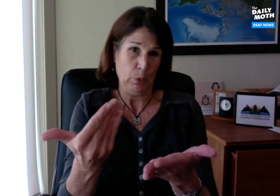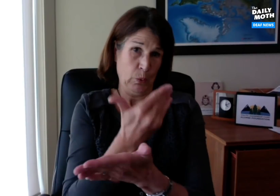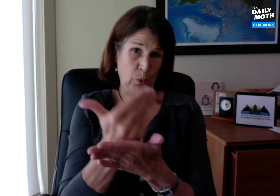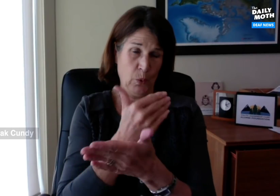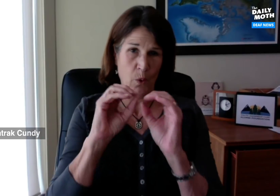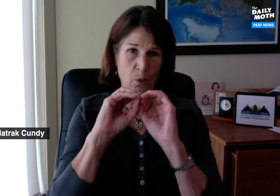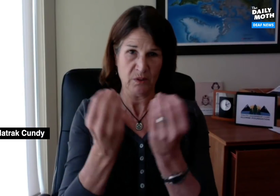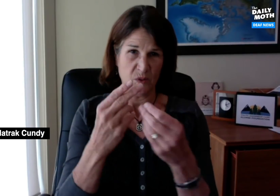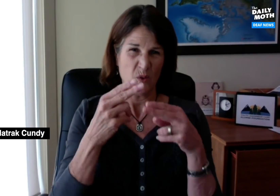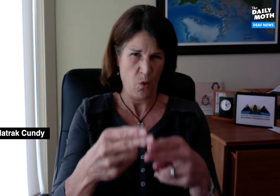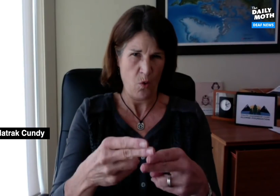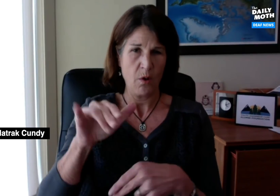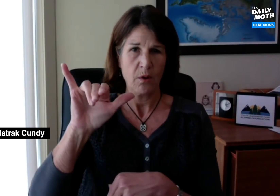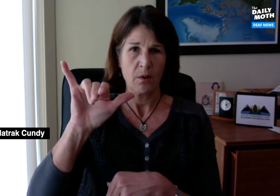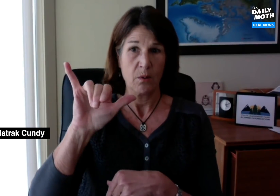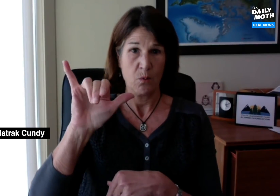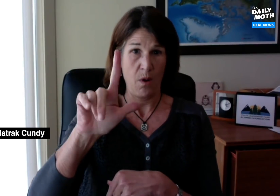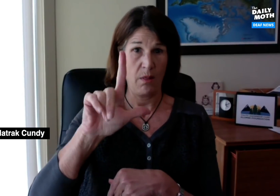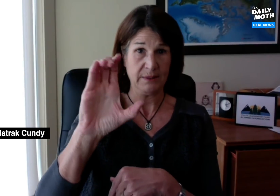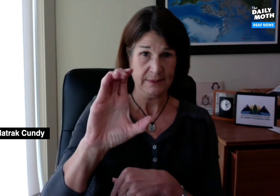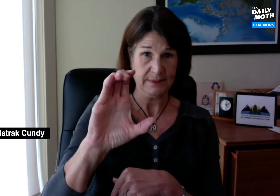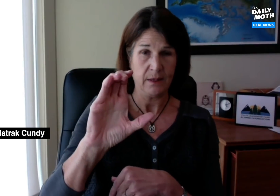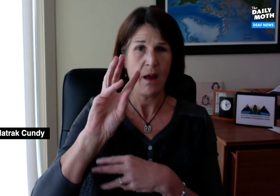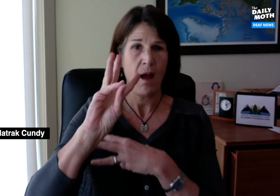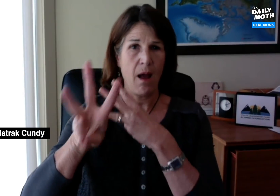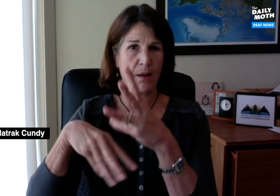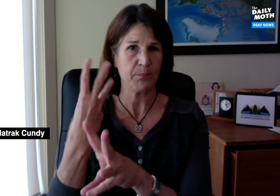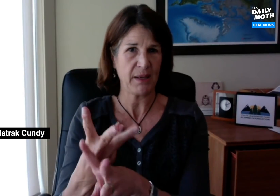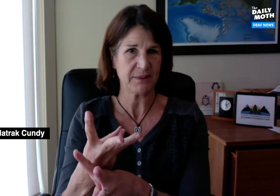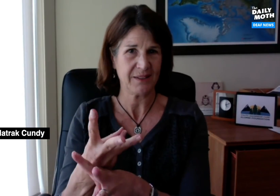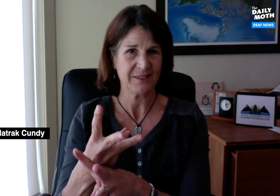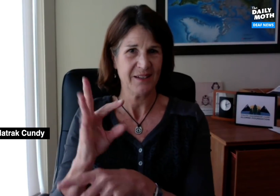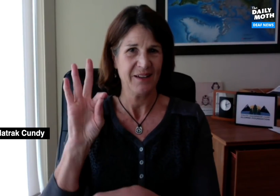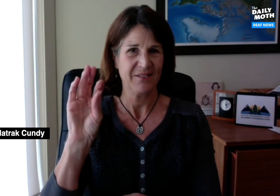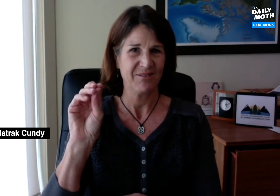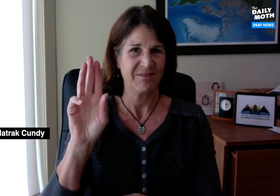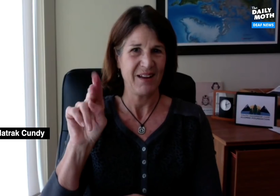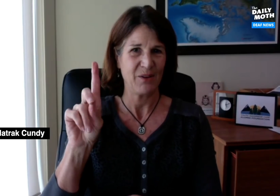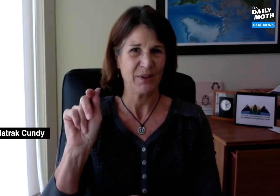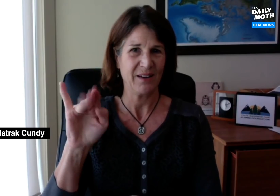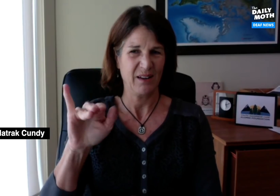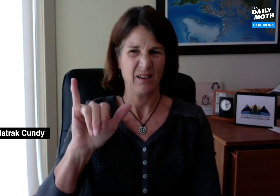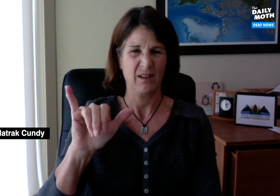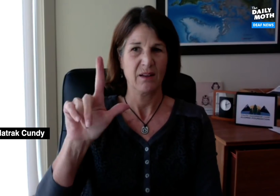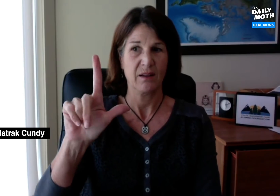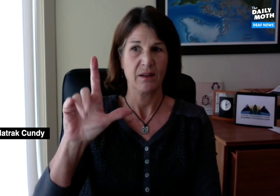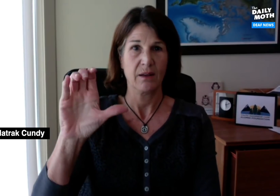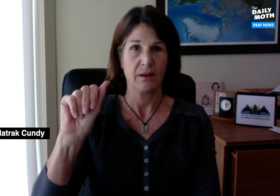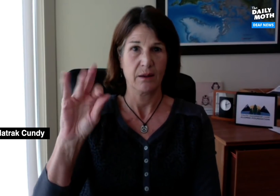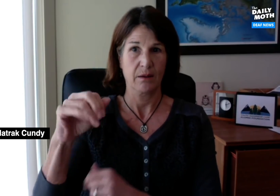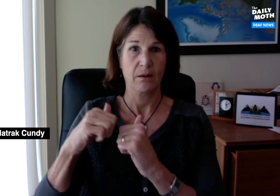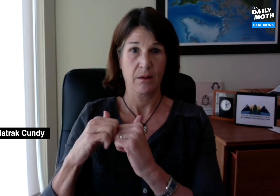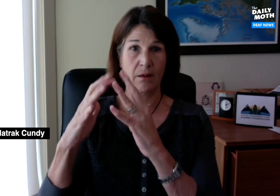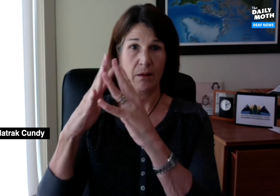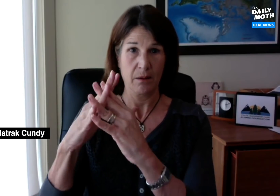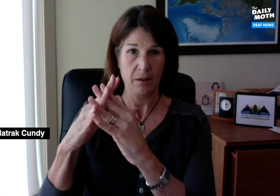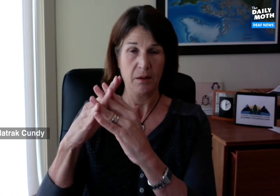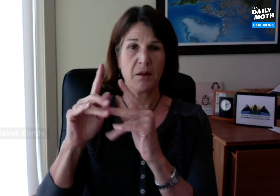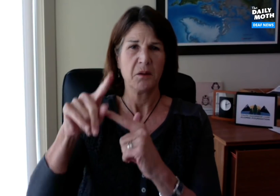There's a new organization called YLC Alumni Foundation (YLCAF) being created.